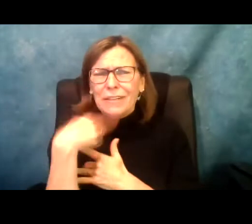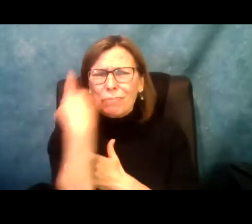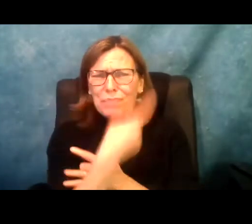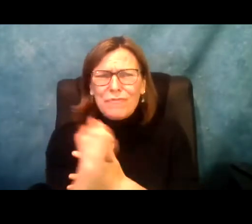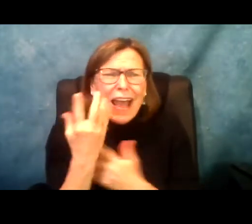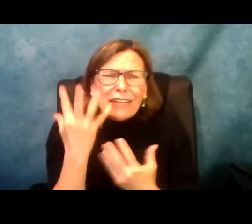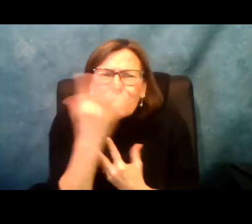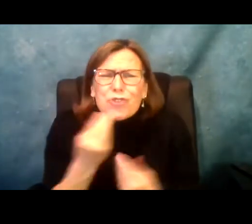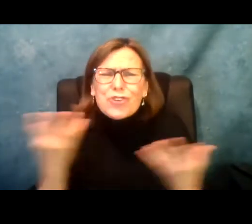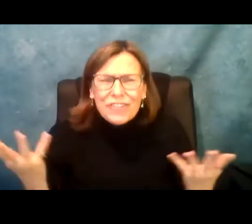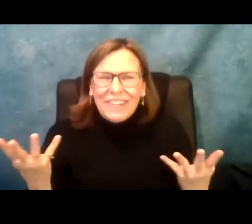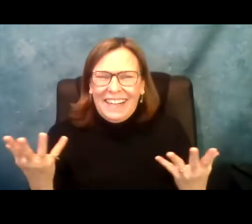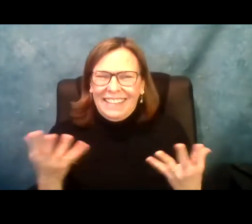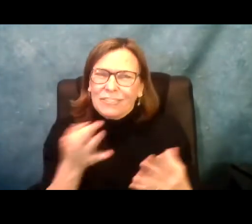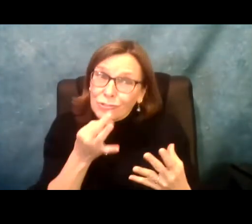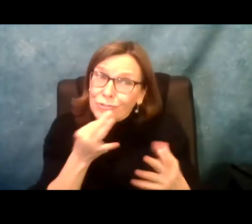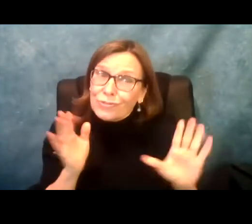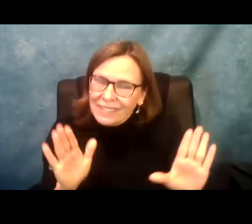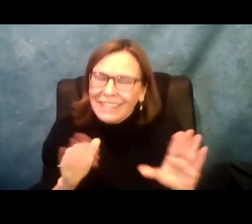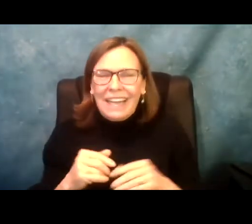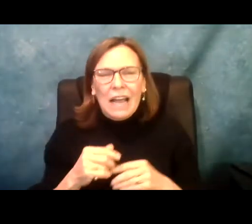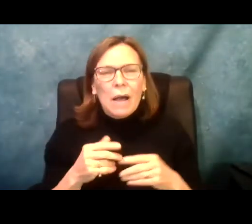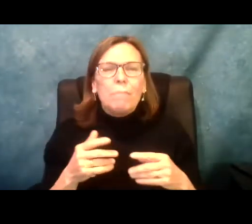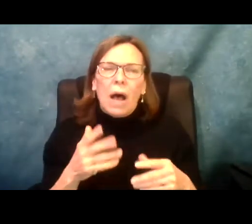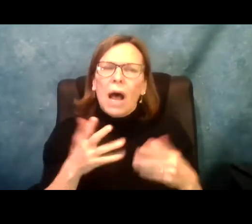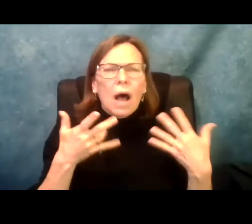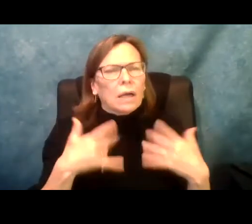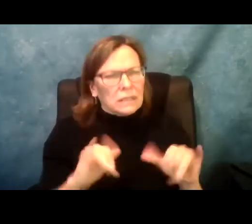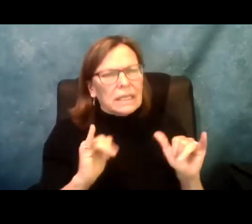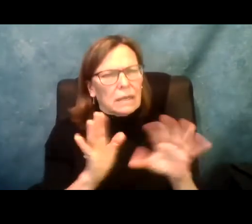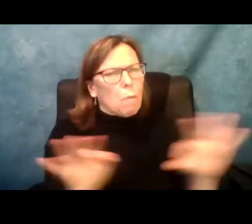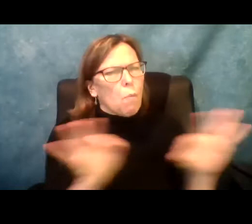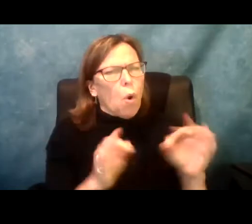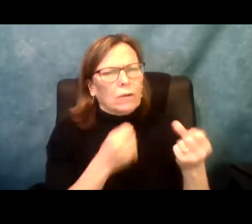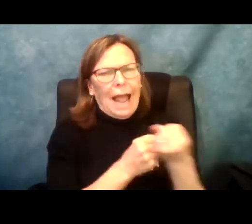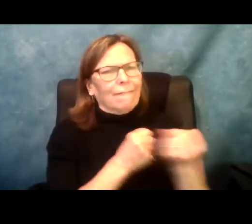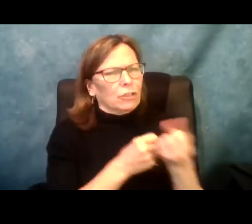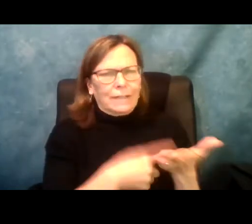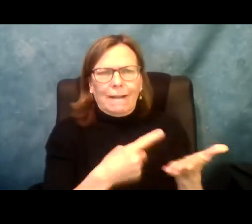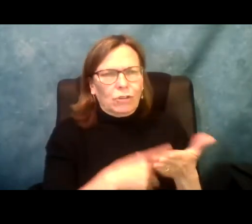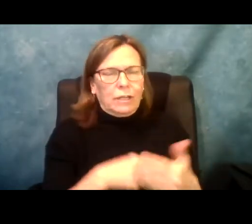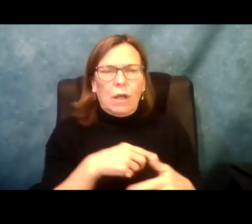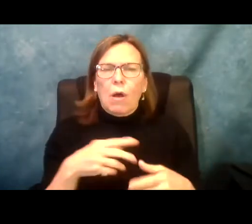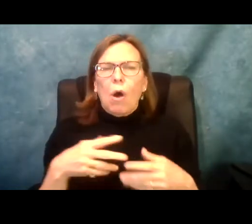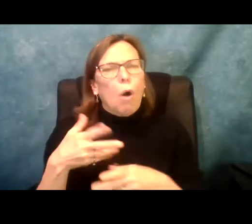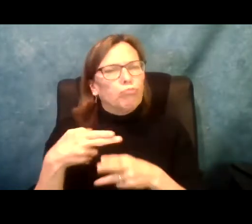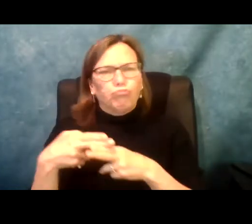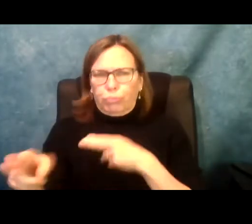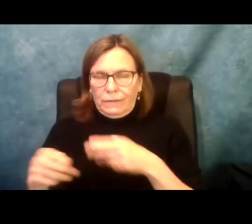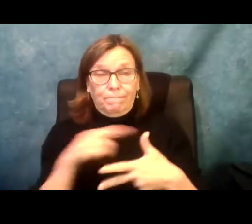And I'm hoping to see your beautiful faces up here at some point soon. But I'm glad we can still do these advocacy